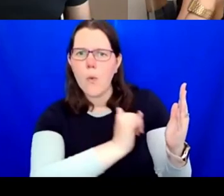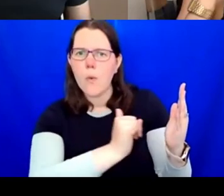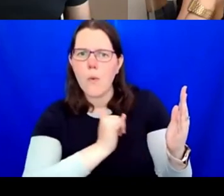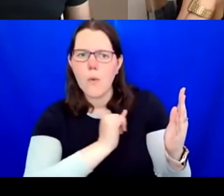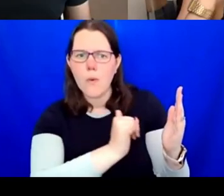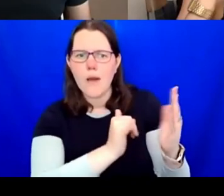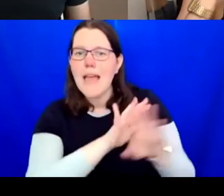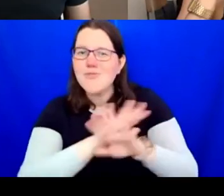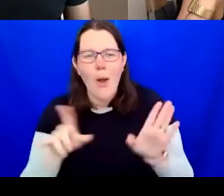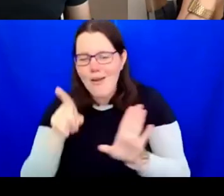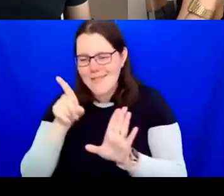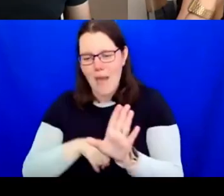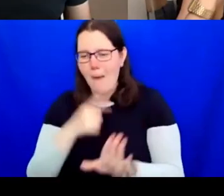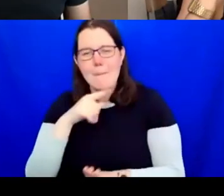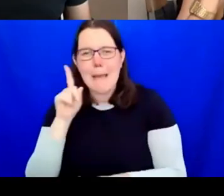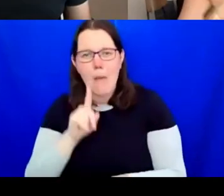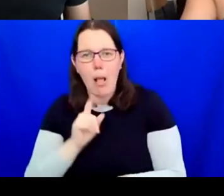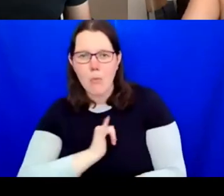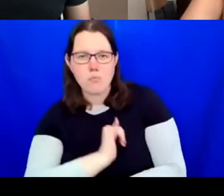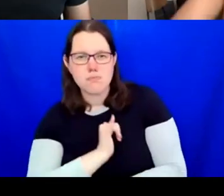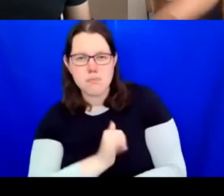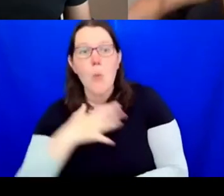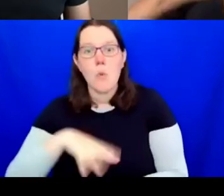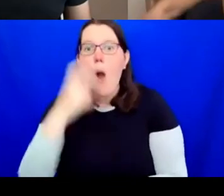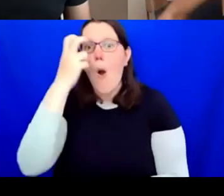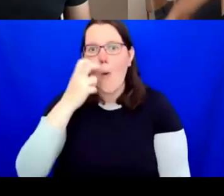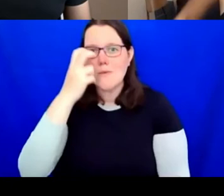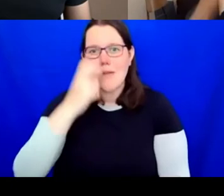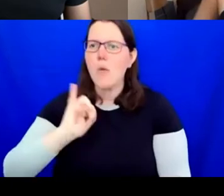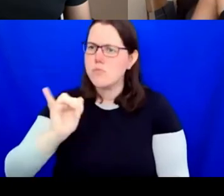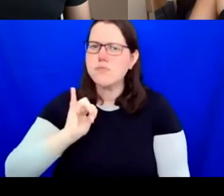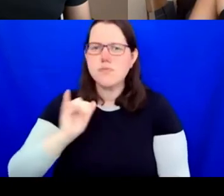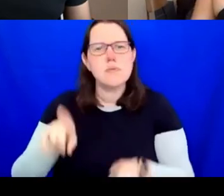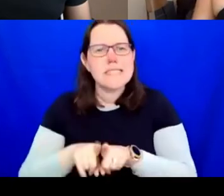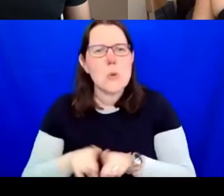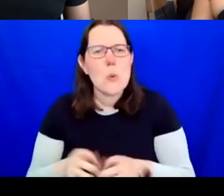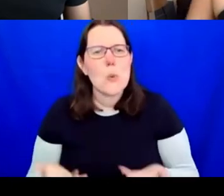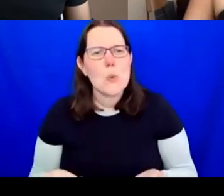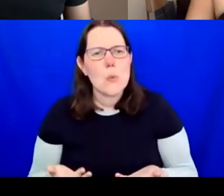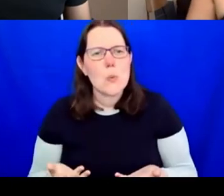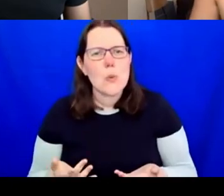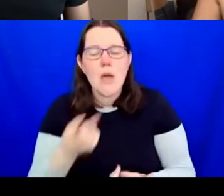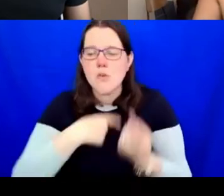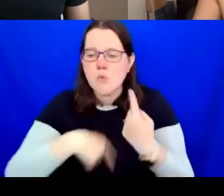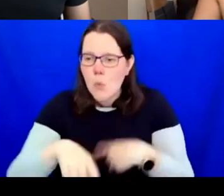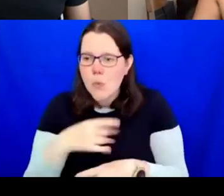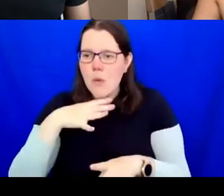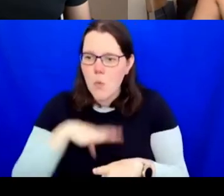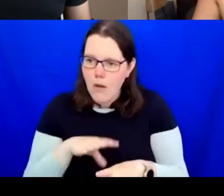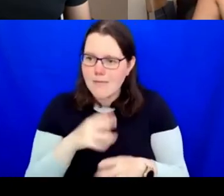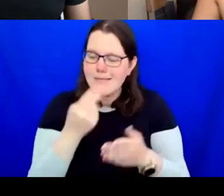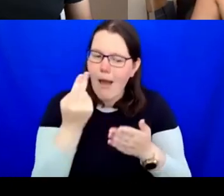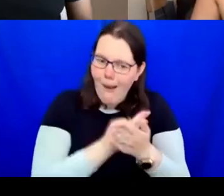or to younger ideas. So, that's just a particular push of our artistic plan; that we want to